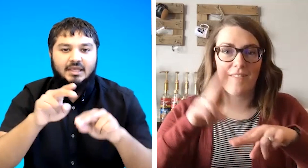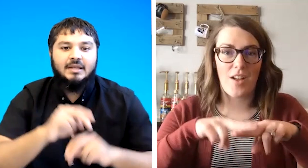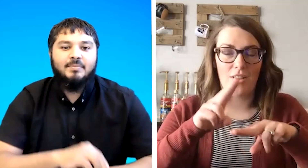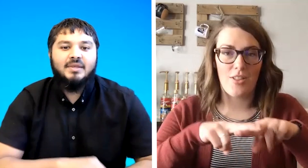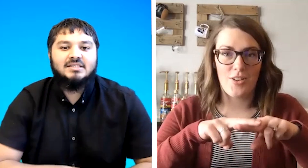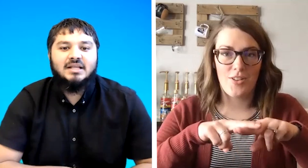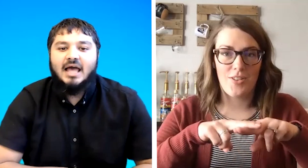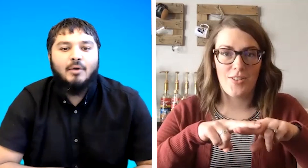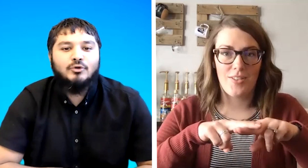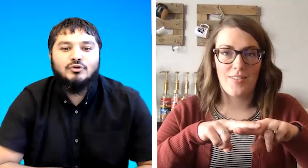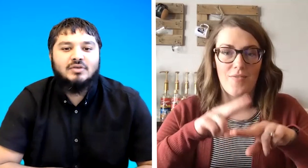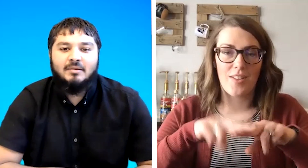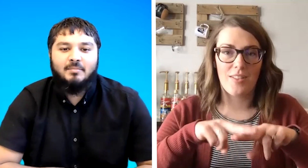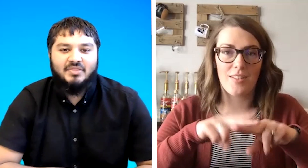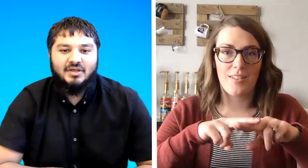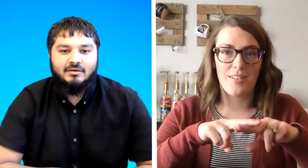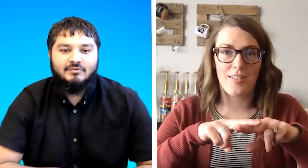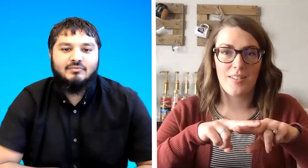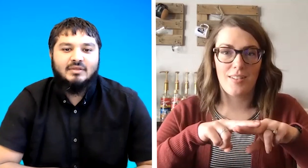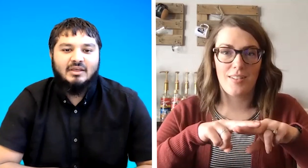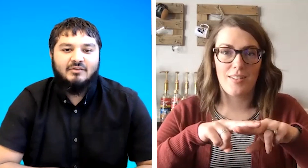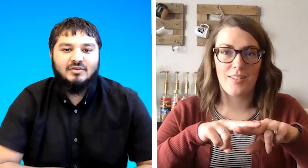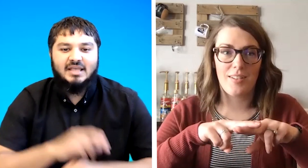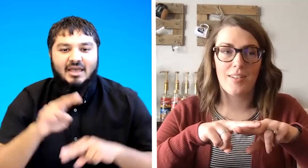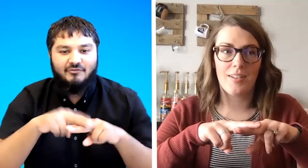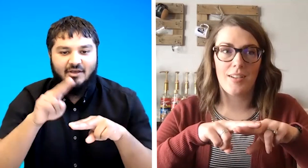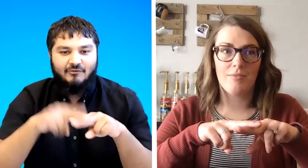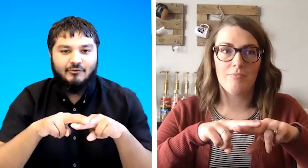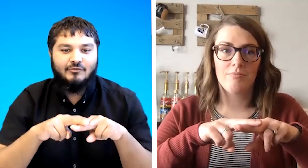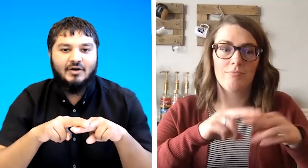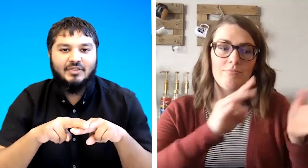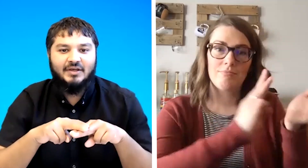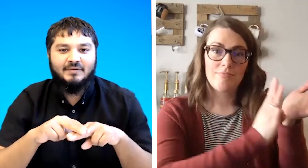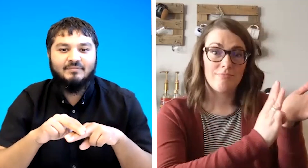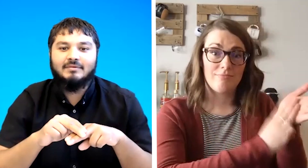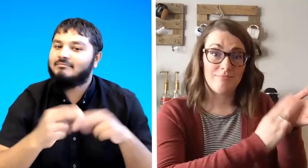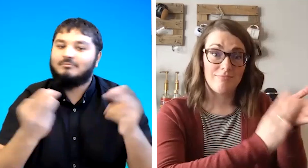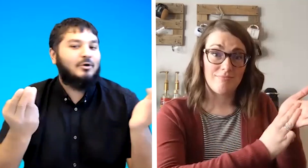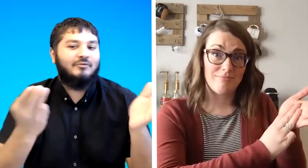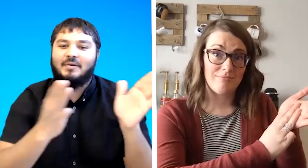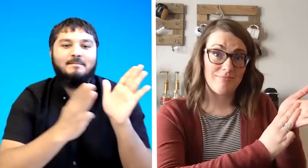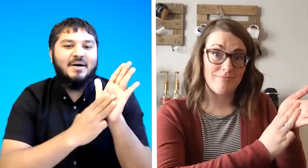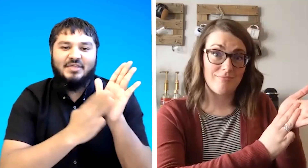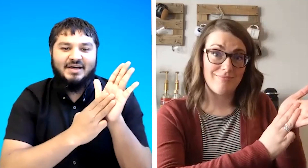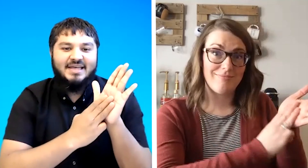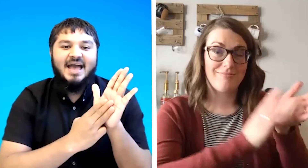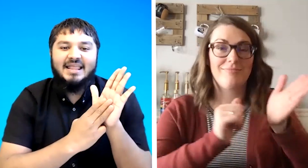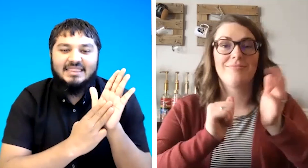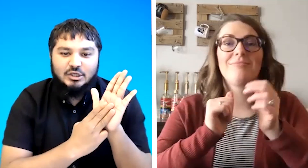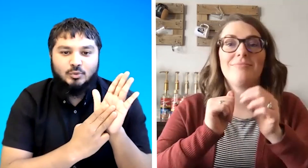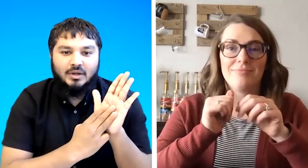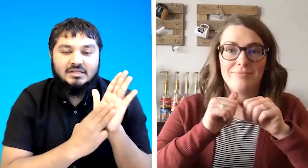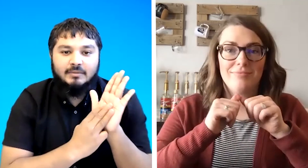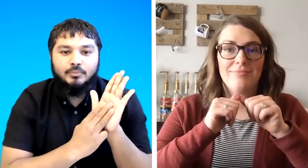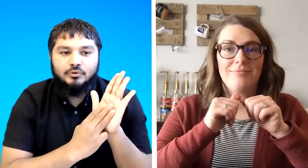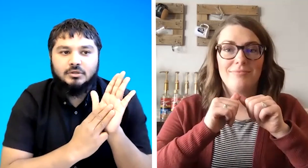in bsl how would you sign mother if it's ff for father perfect mother and this one is important